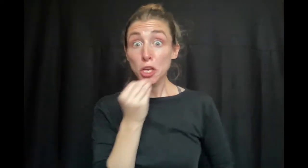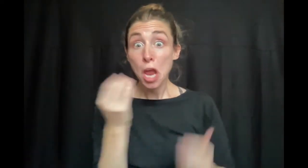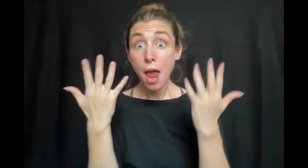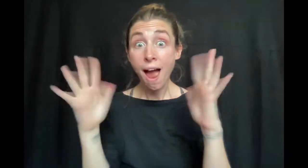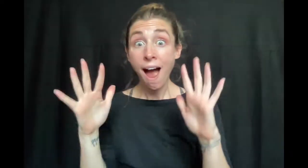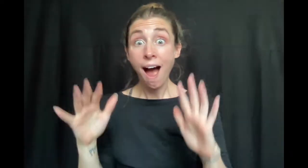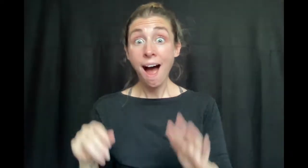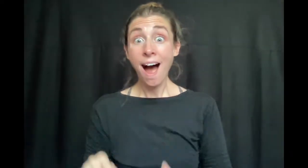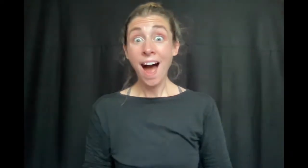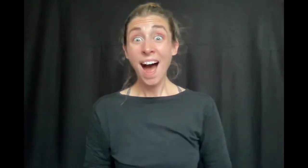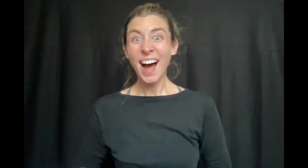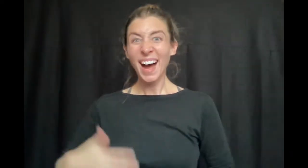You ate it